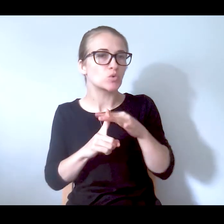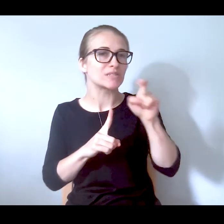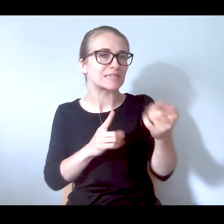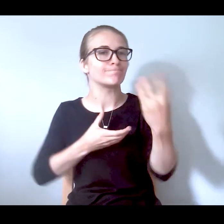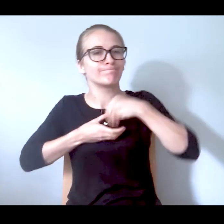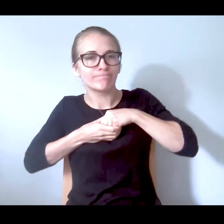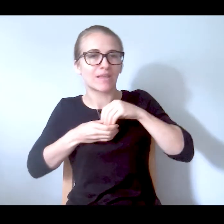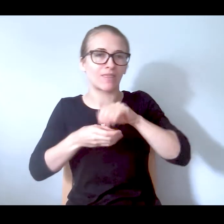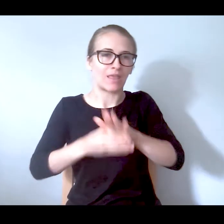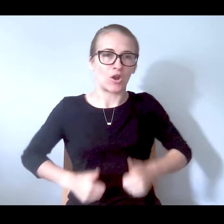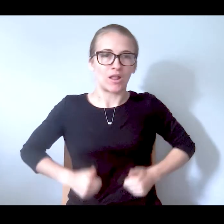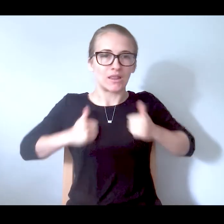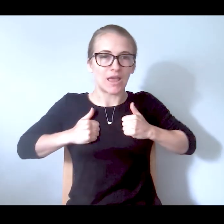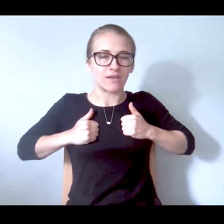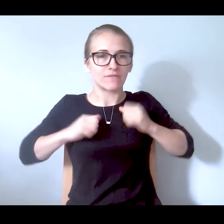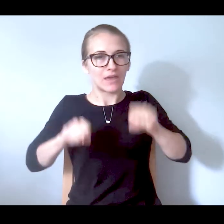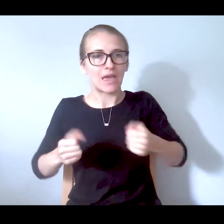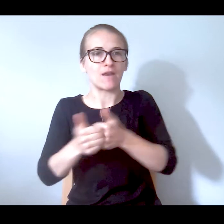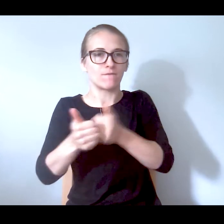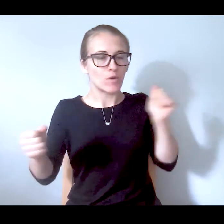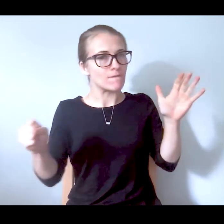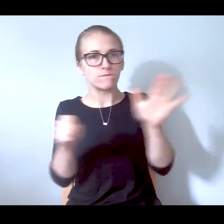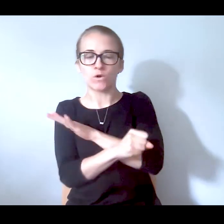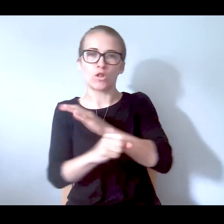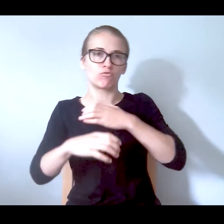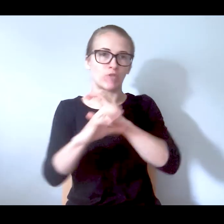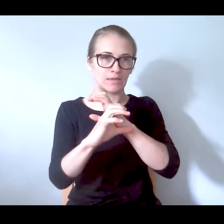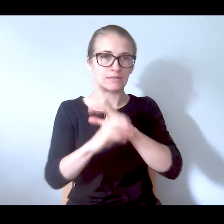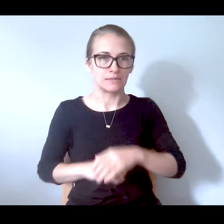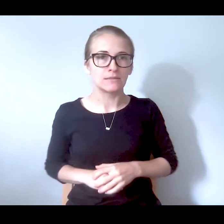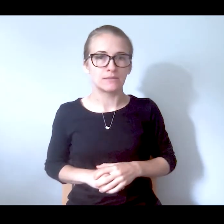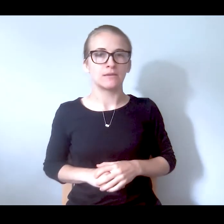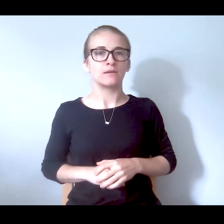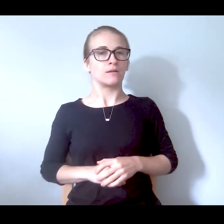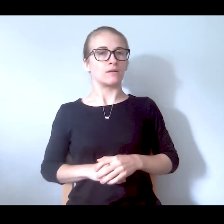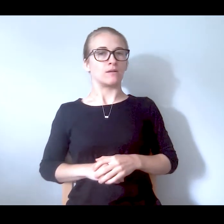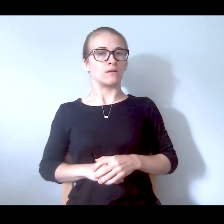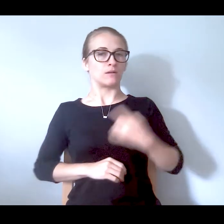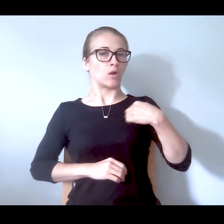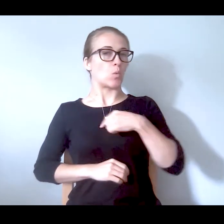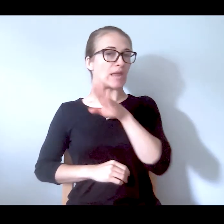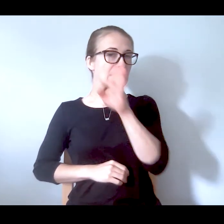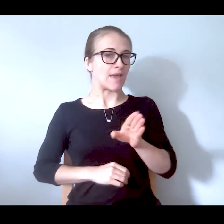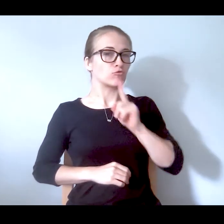their life to avoid a full-blown crisis. So we never really approach the public safety